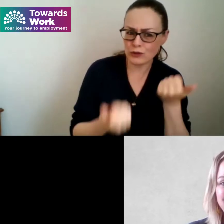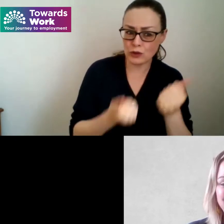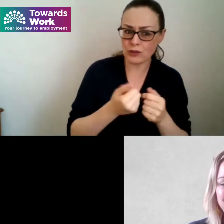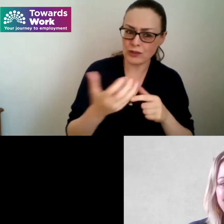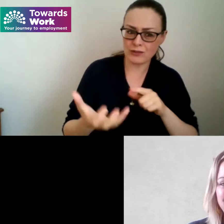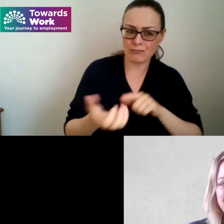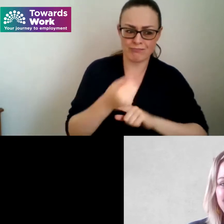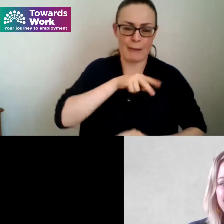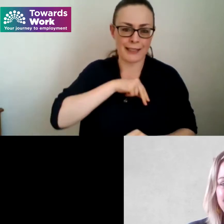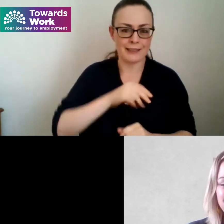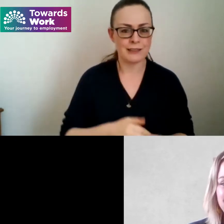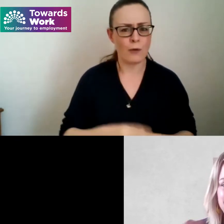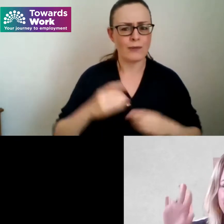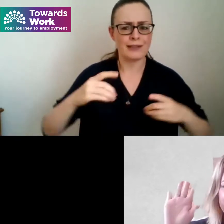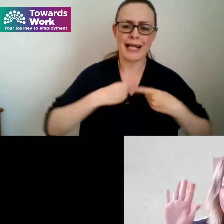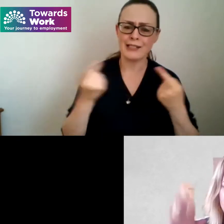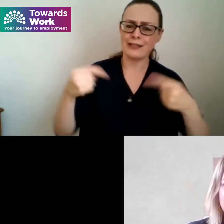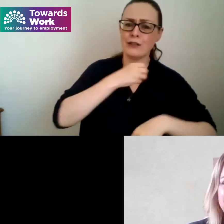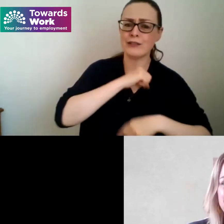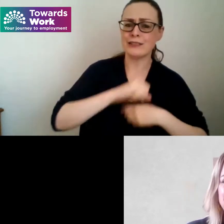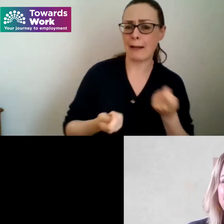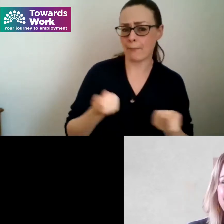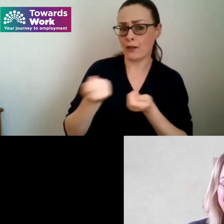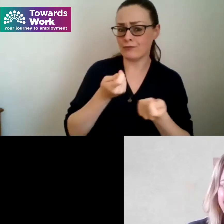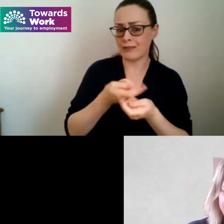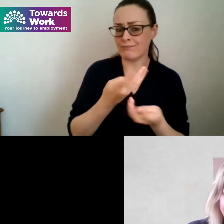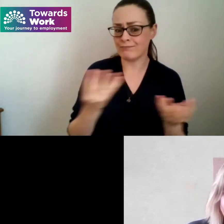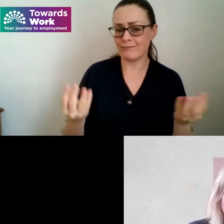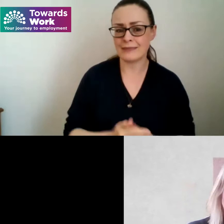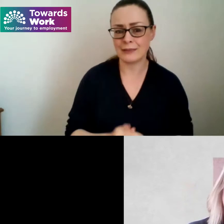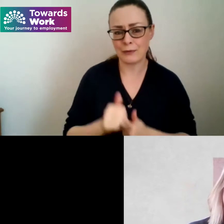here to moderate our panel today congratulations Carly and thanks so much for being here